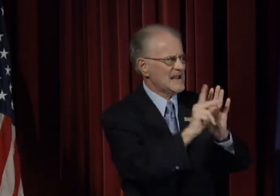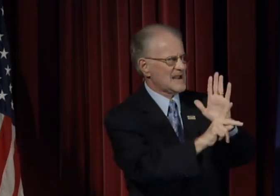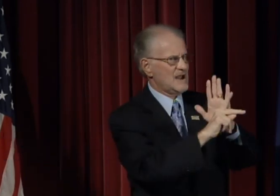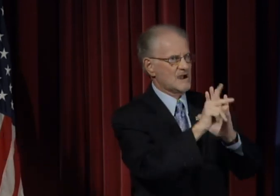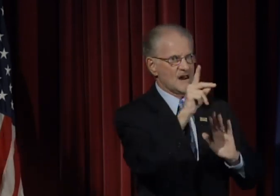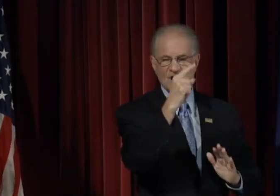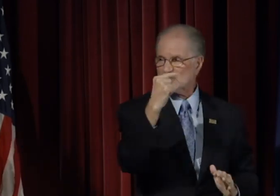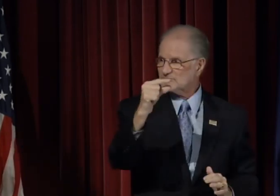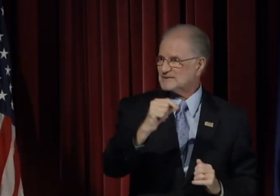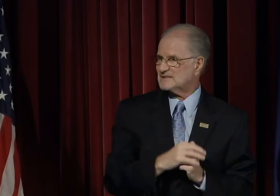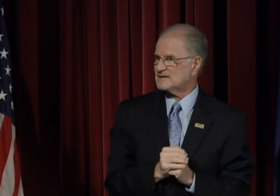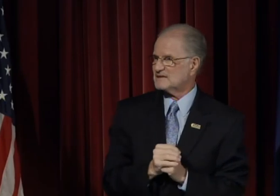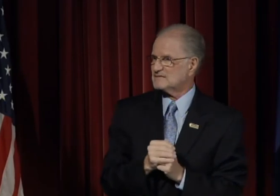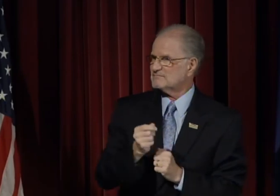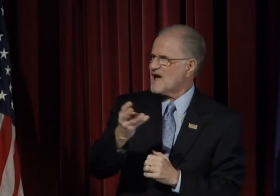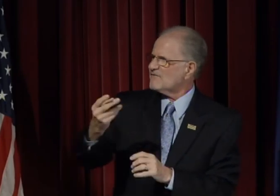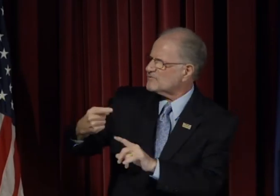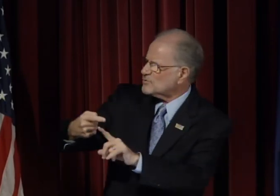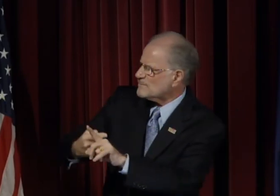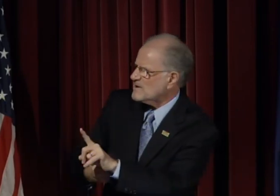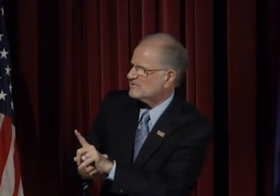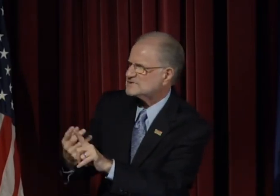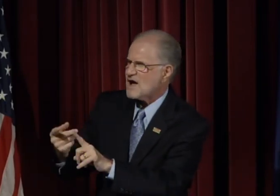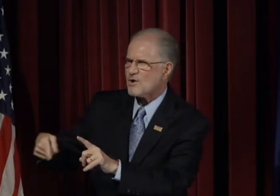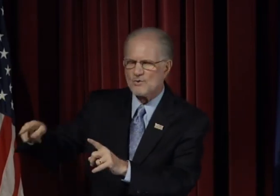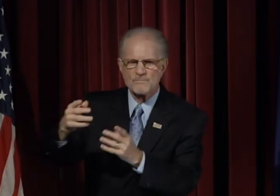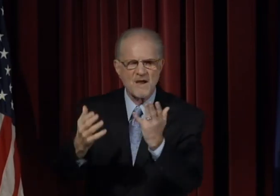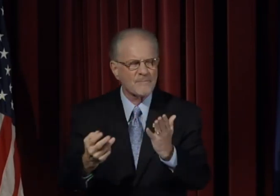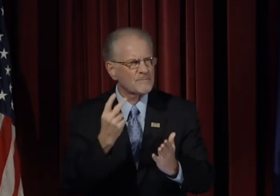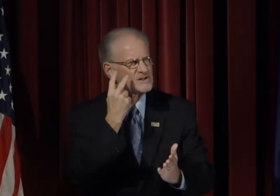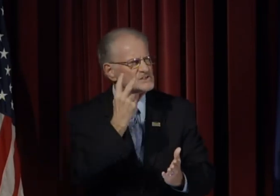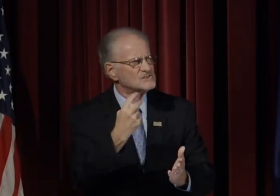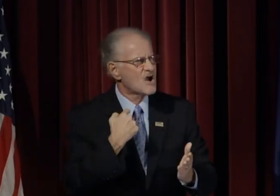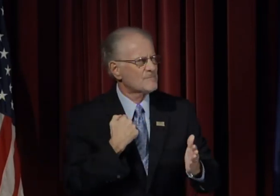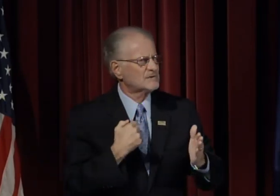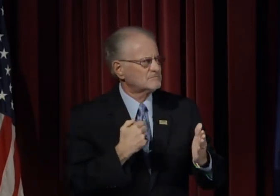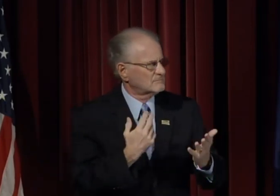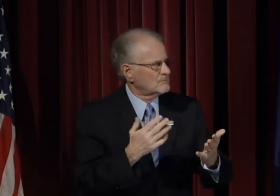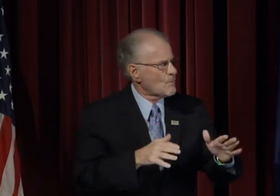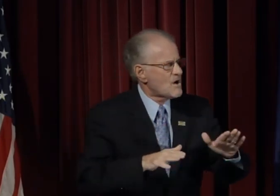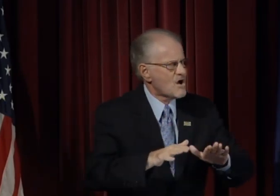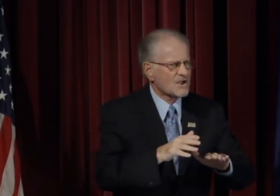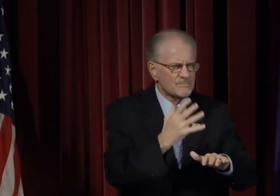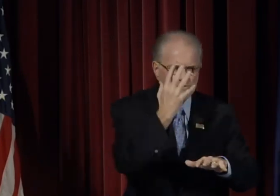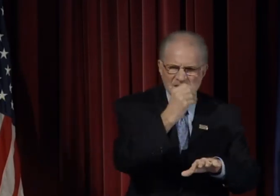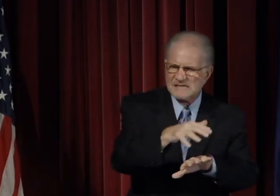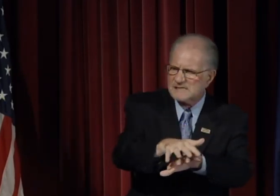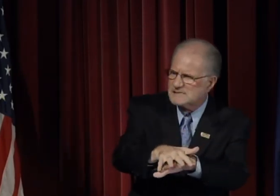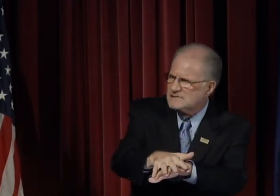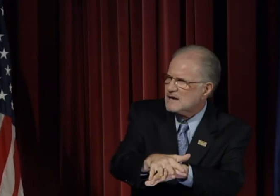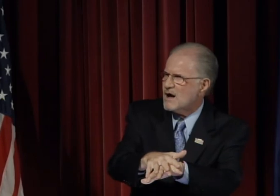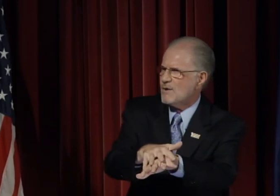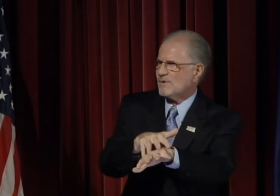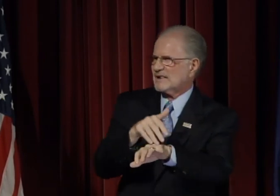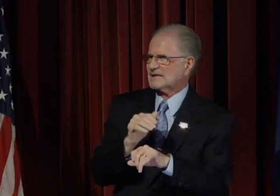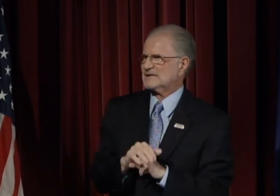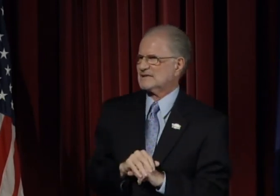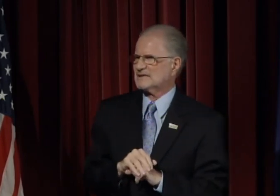and Kendall Greens. A few months ago it was a slow walk,